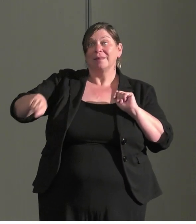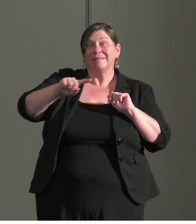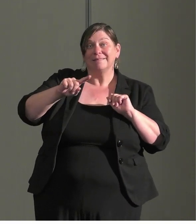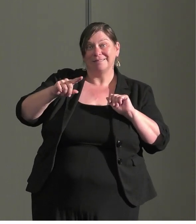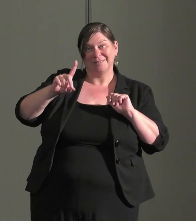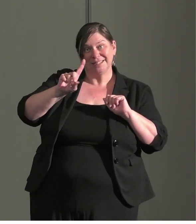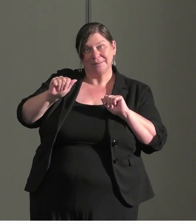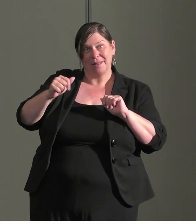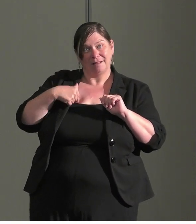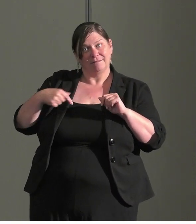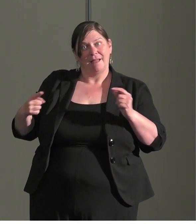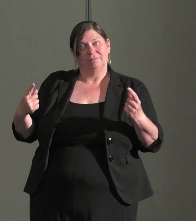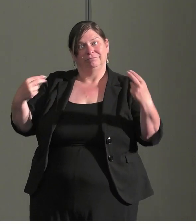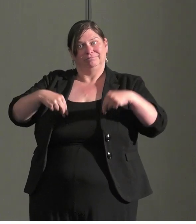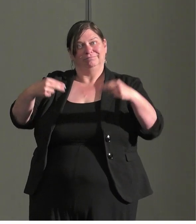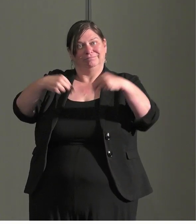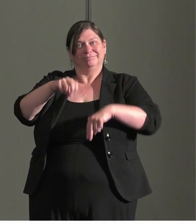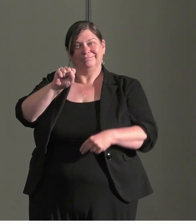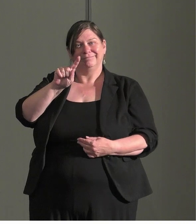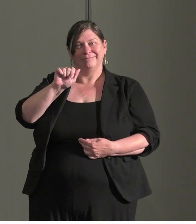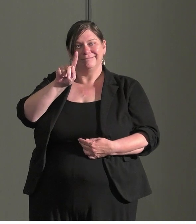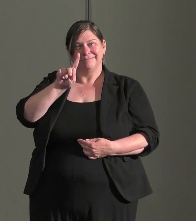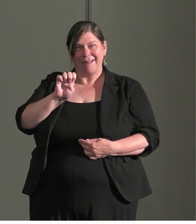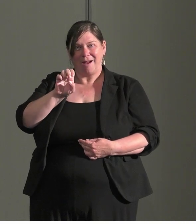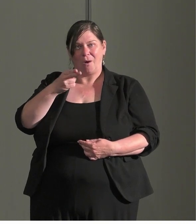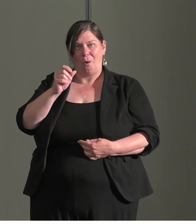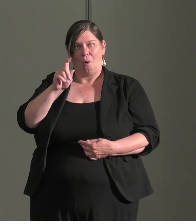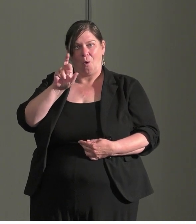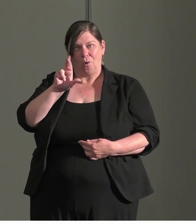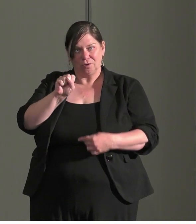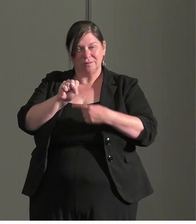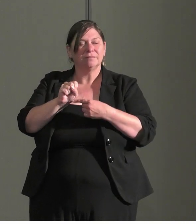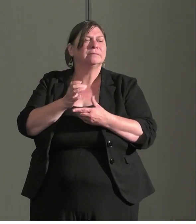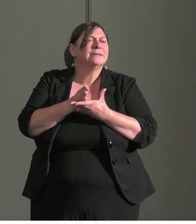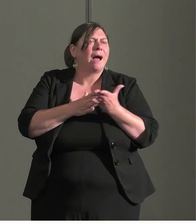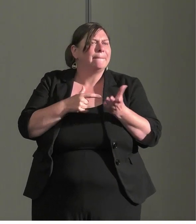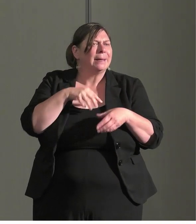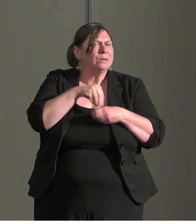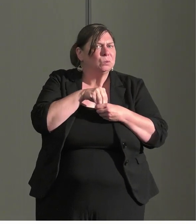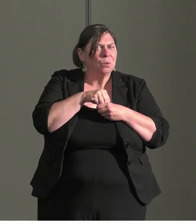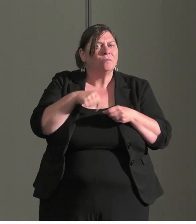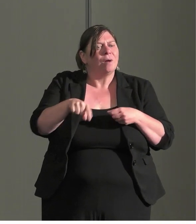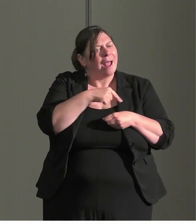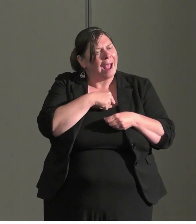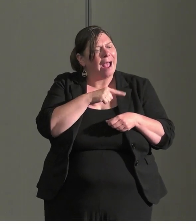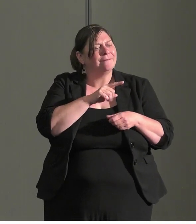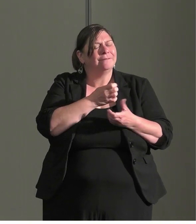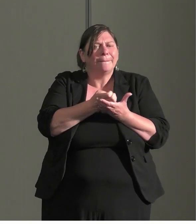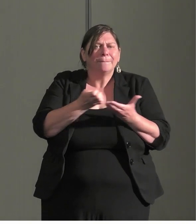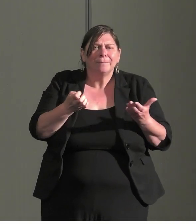could do that to some extent with internal people Employee Resource Groups or that kind of thing or